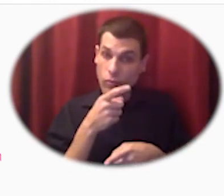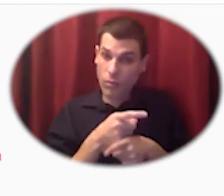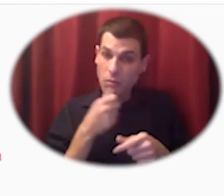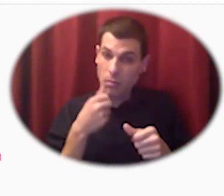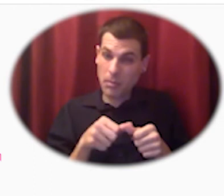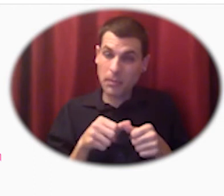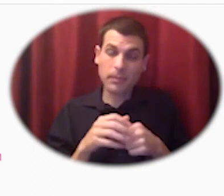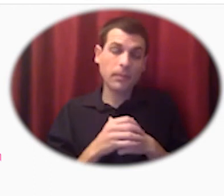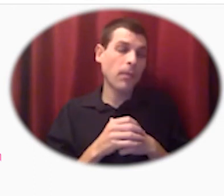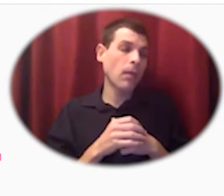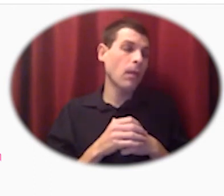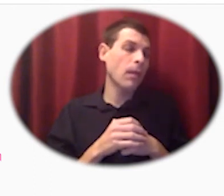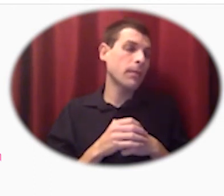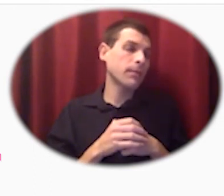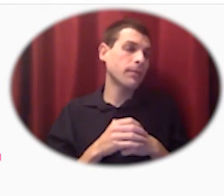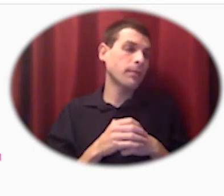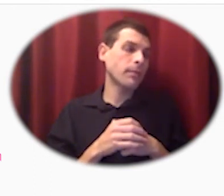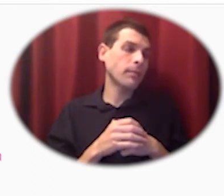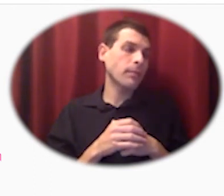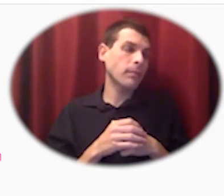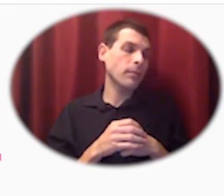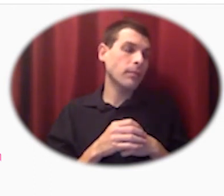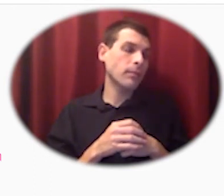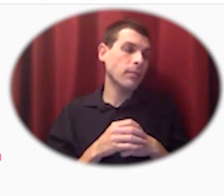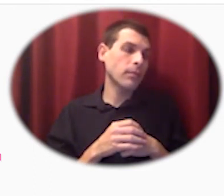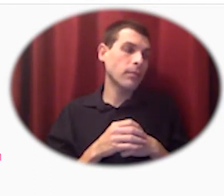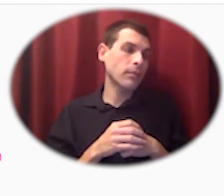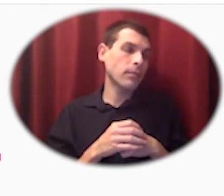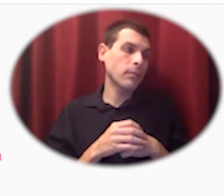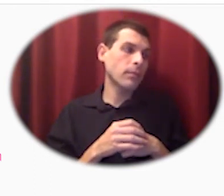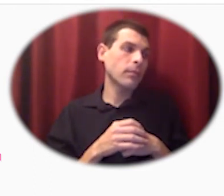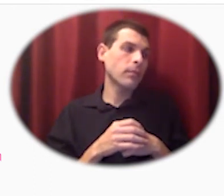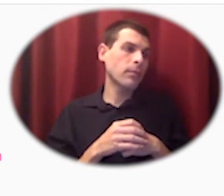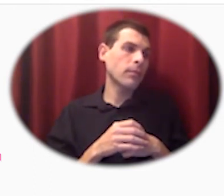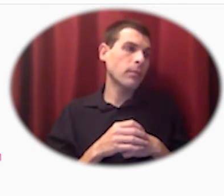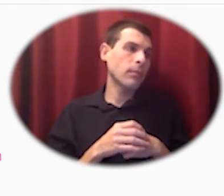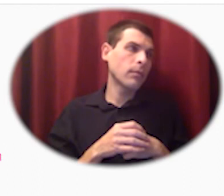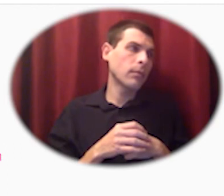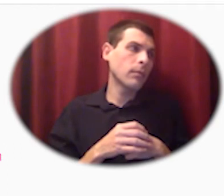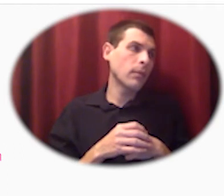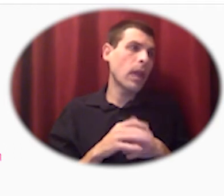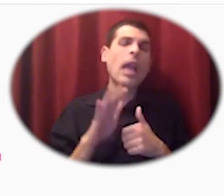that are going to manage land you know owned land and also do farming as a service